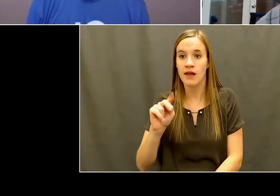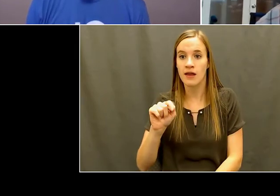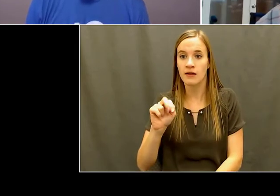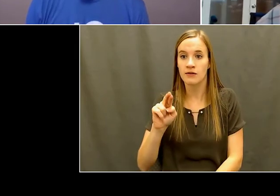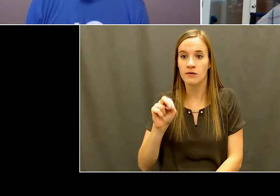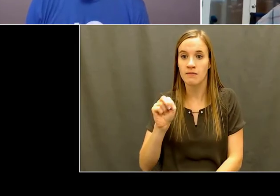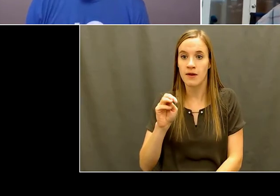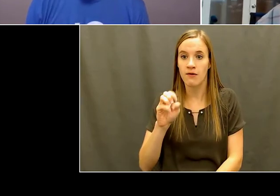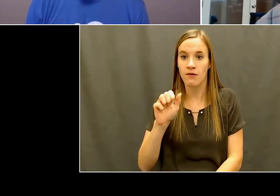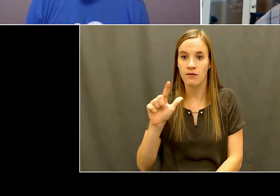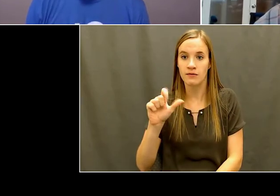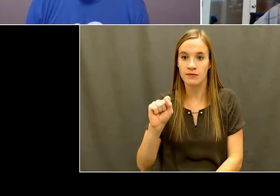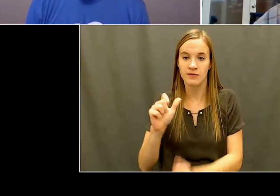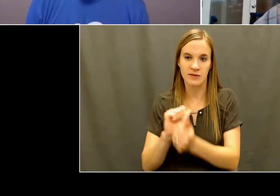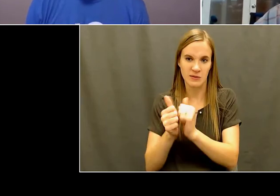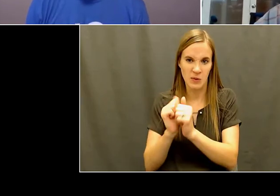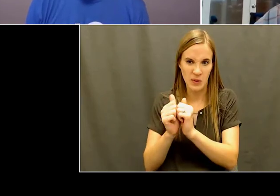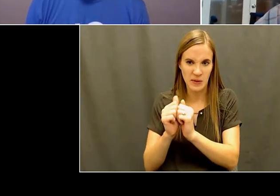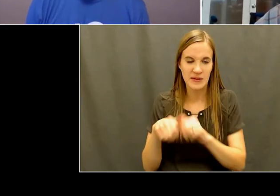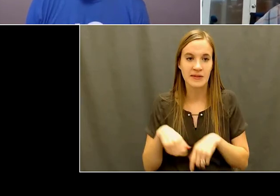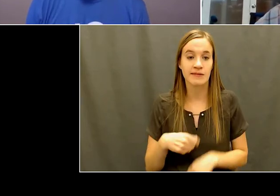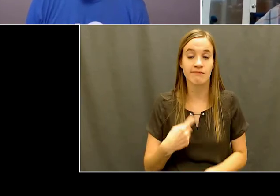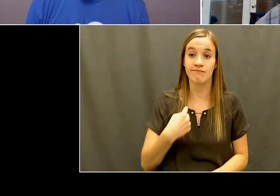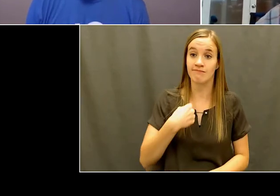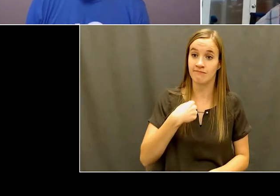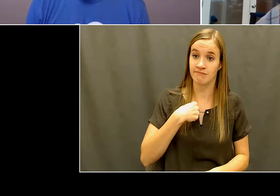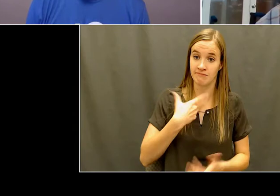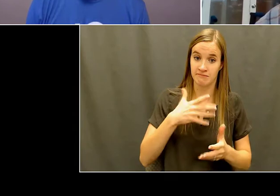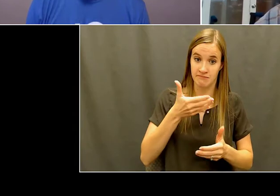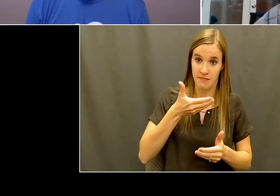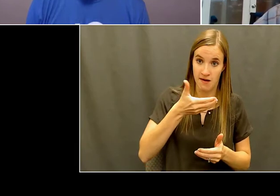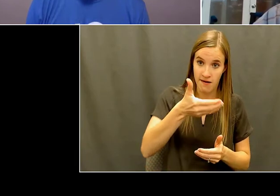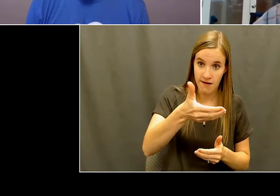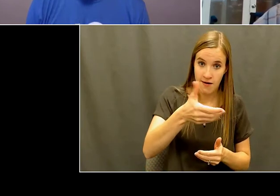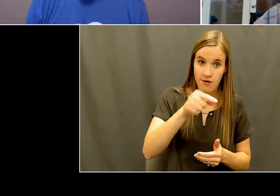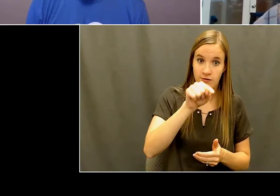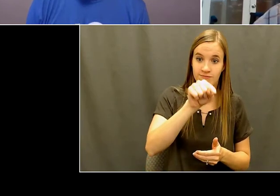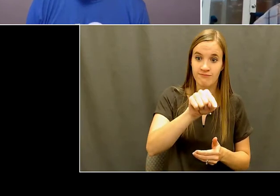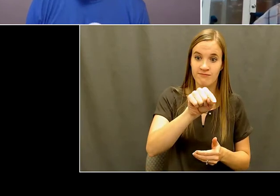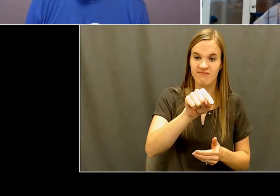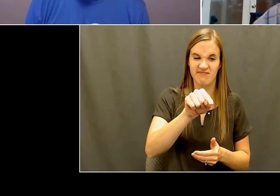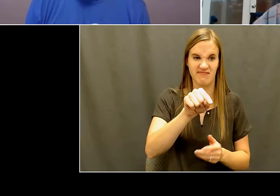that position and was in, in Moscow for 12, a 12 month